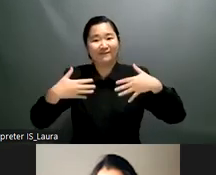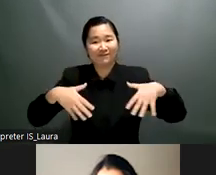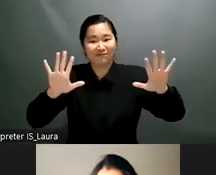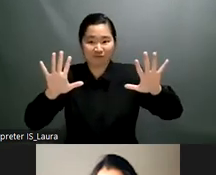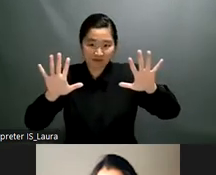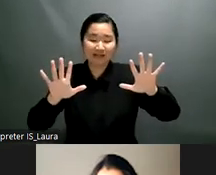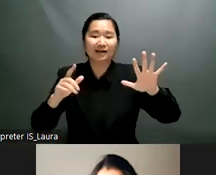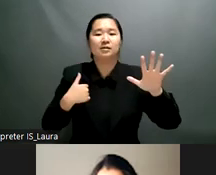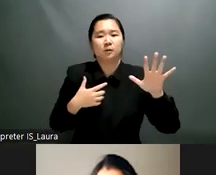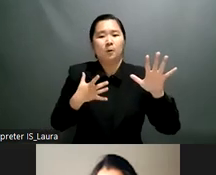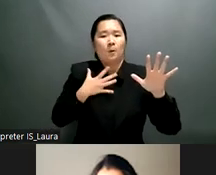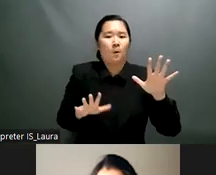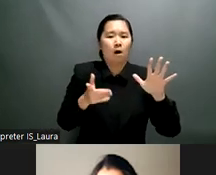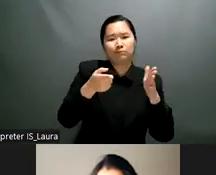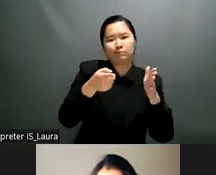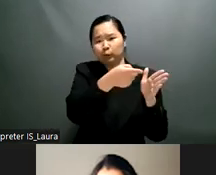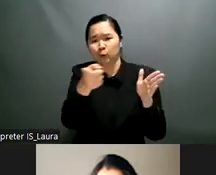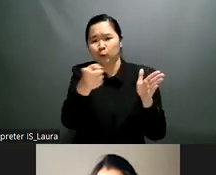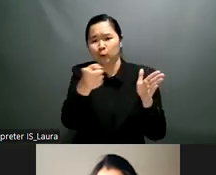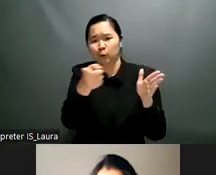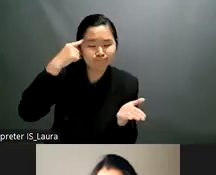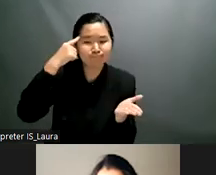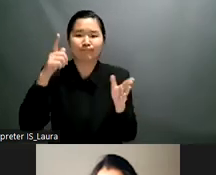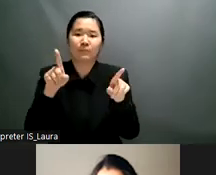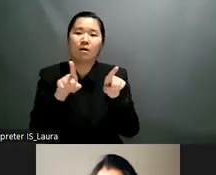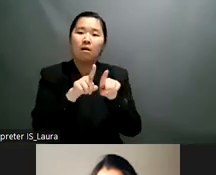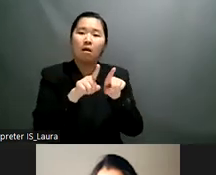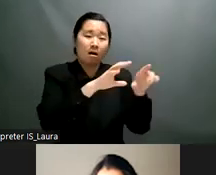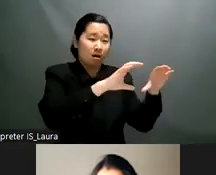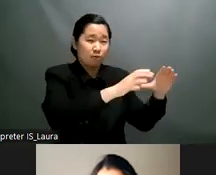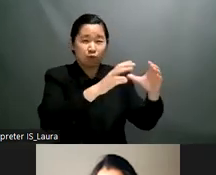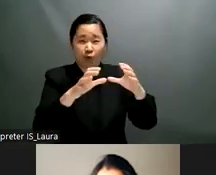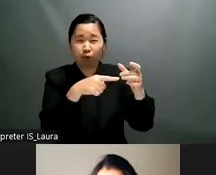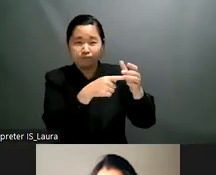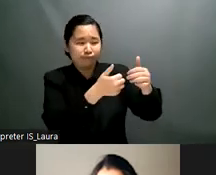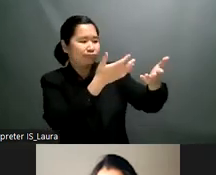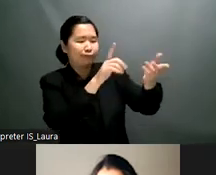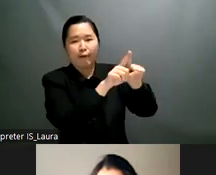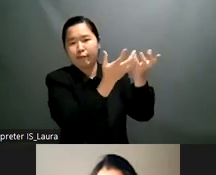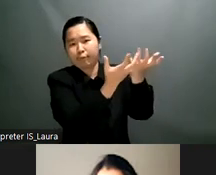i'm within the closed stability movements on such issues the other one also that we